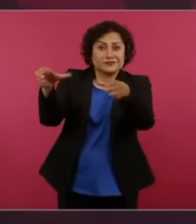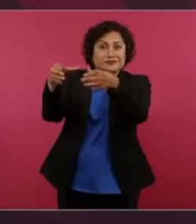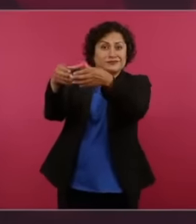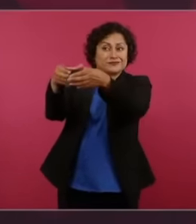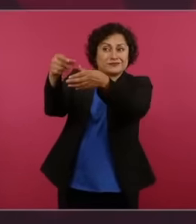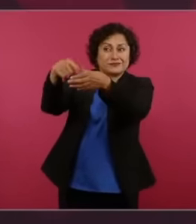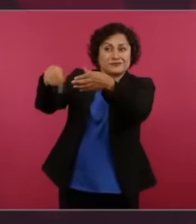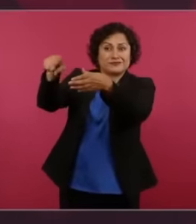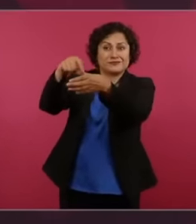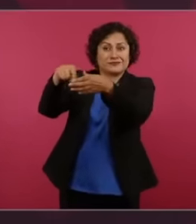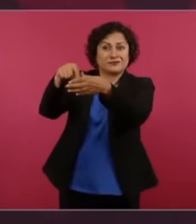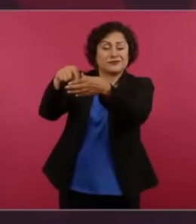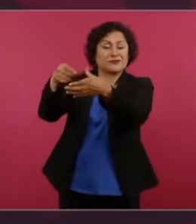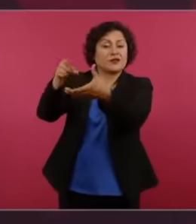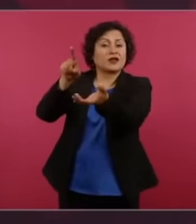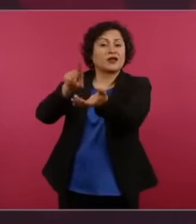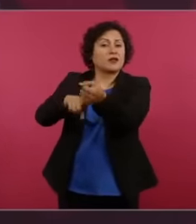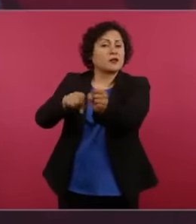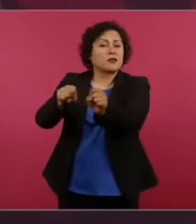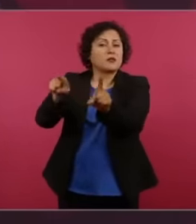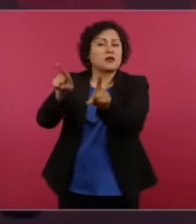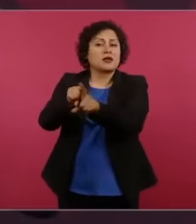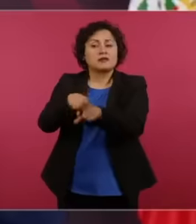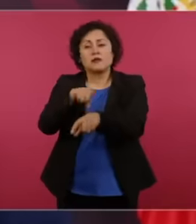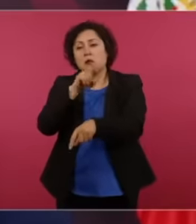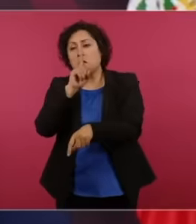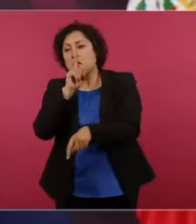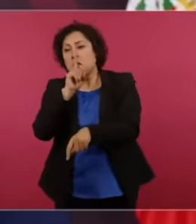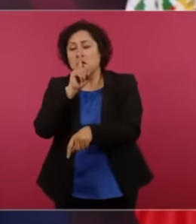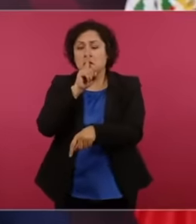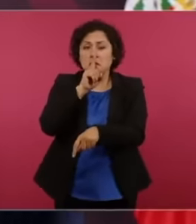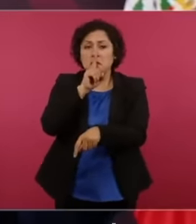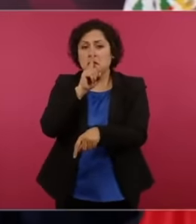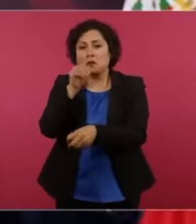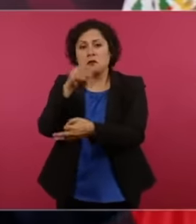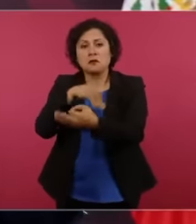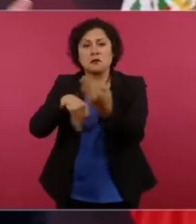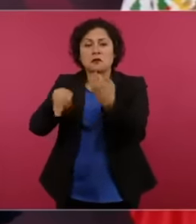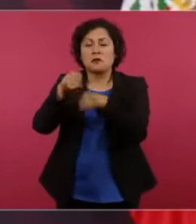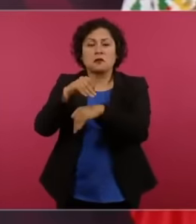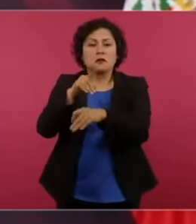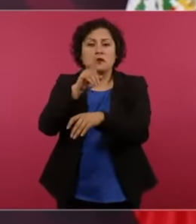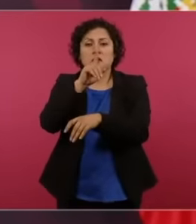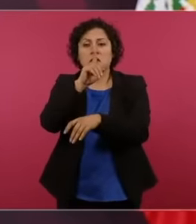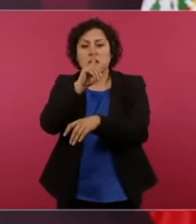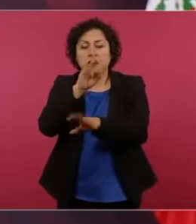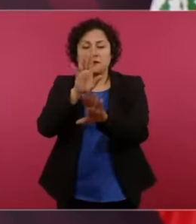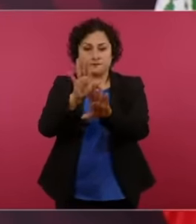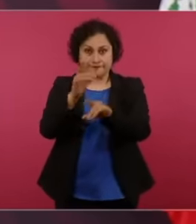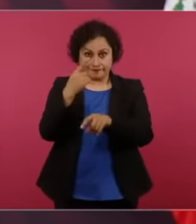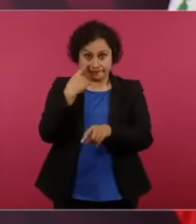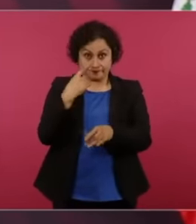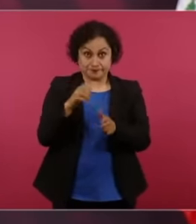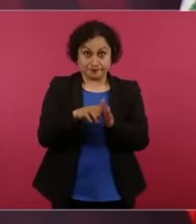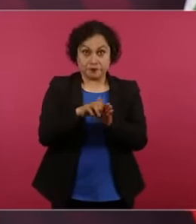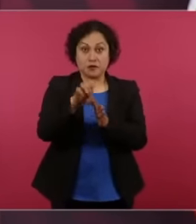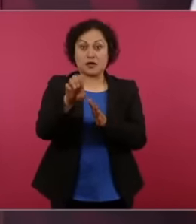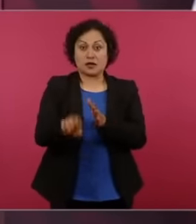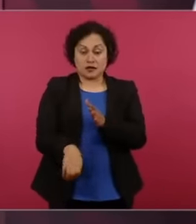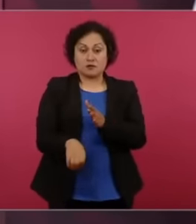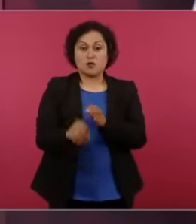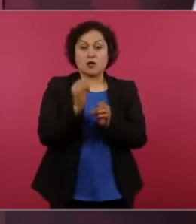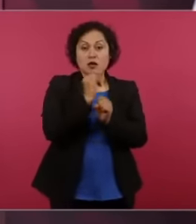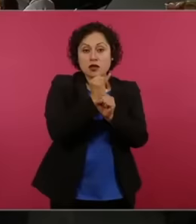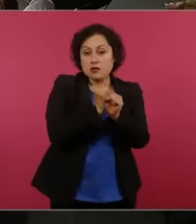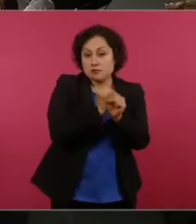this, a judicial investigation is carried out and from the beginning to the